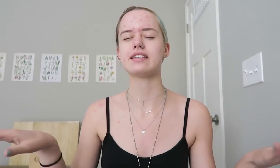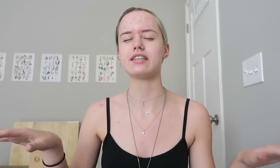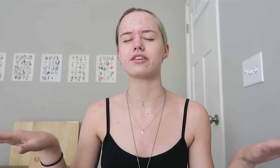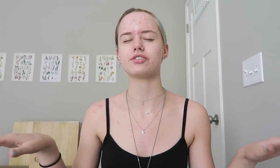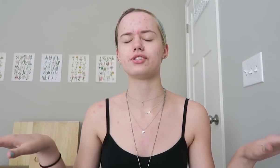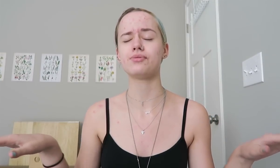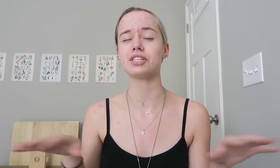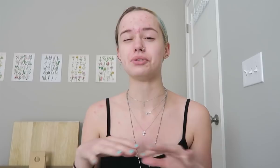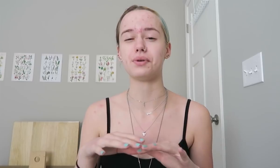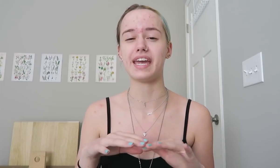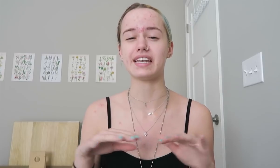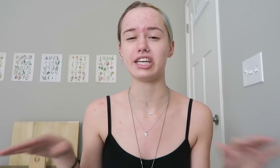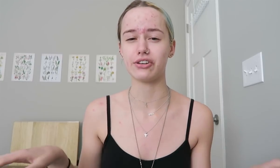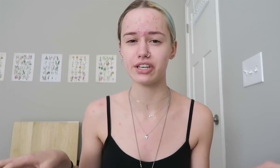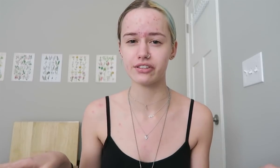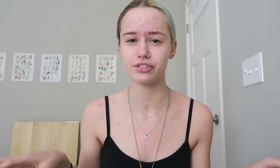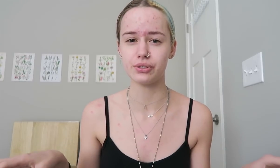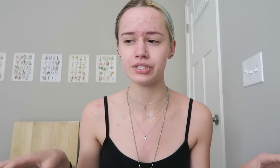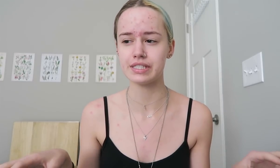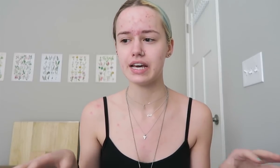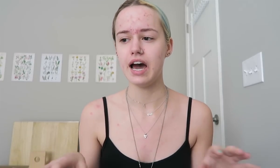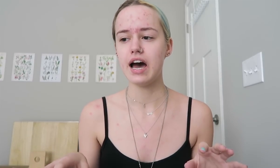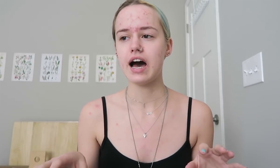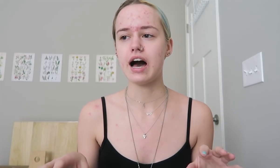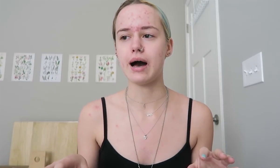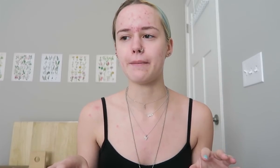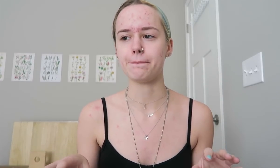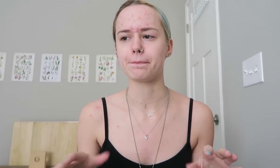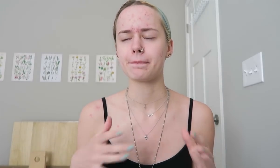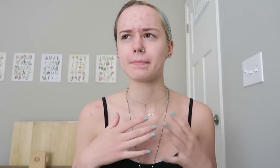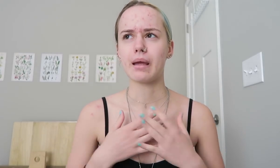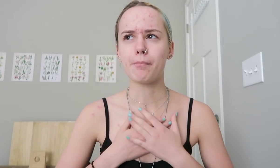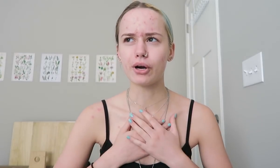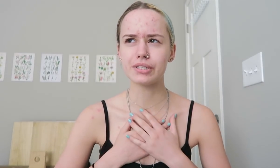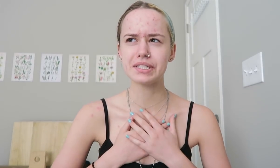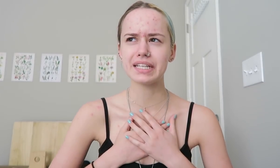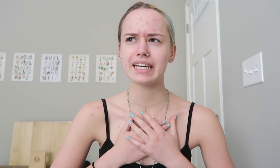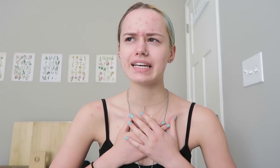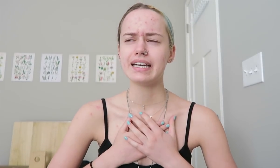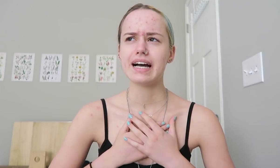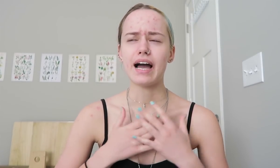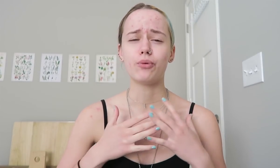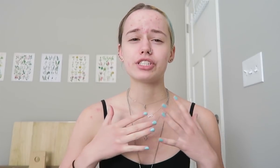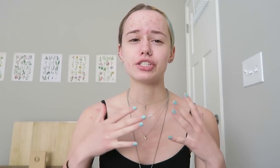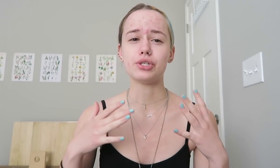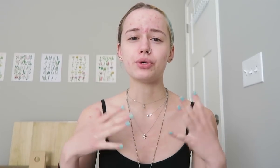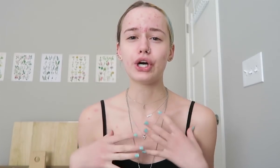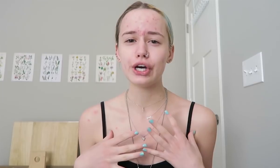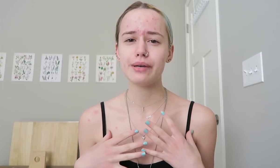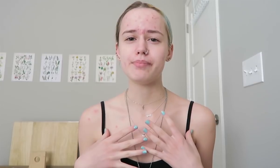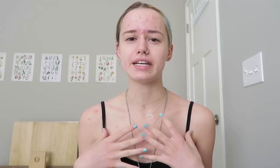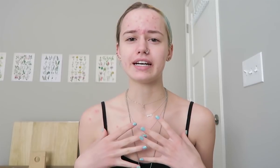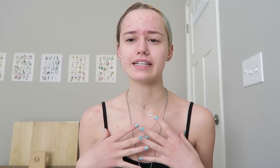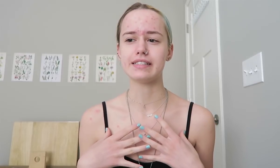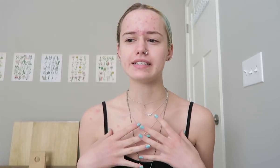and you can't see the other students and you can't hear the other students. Um, Personally, I wish that you could, because